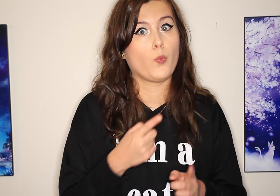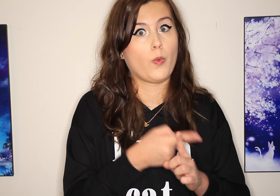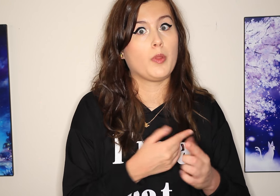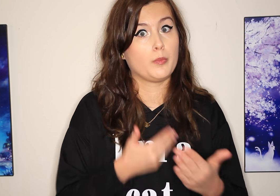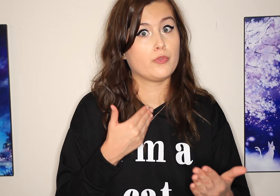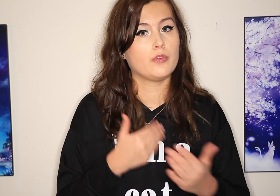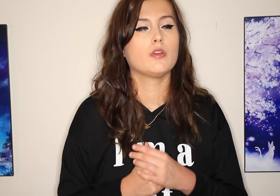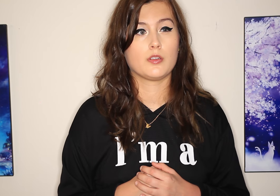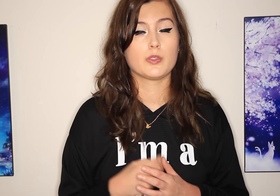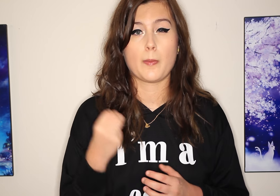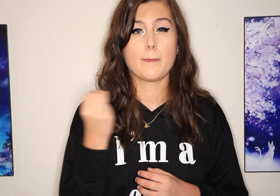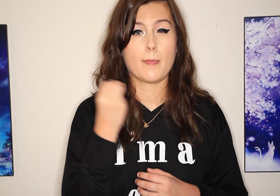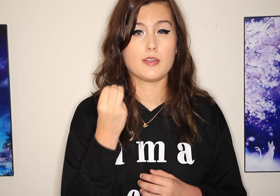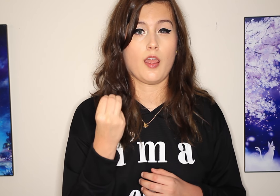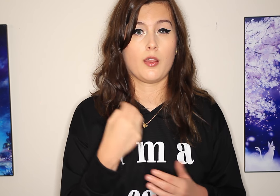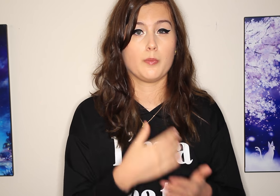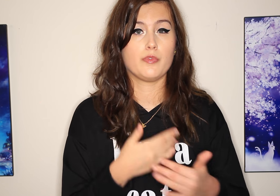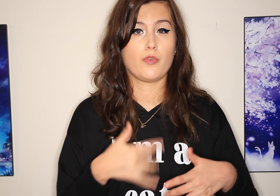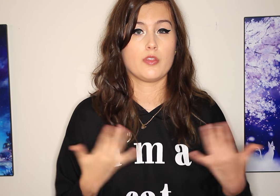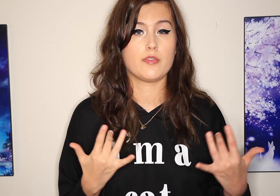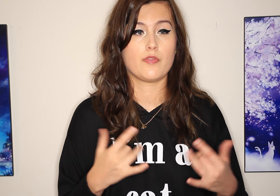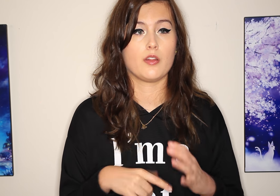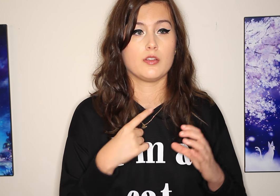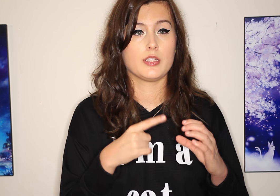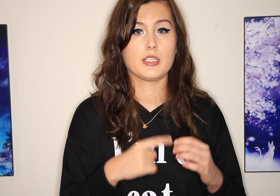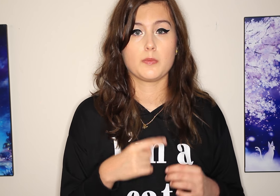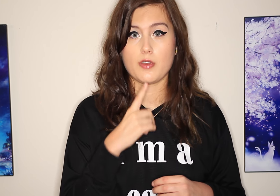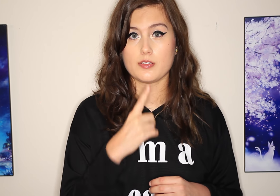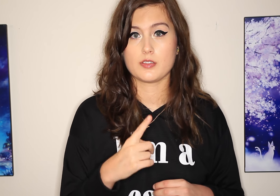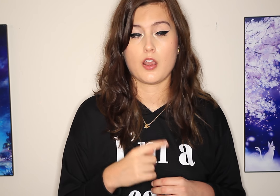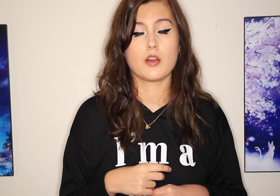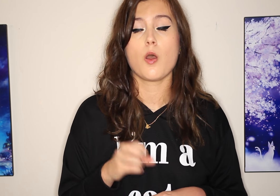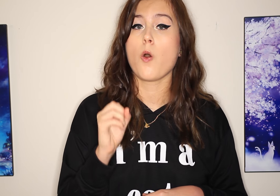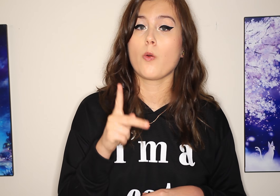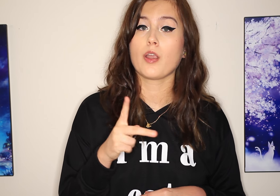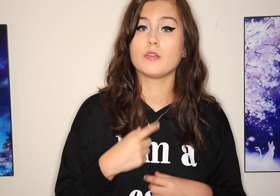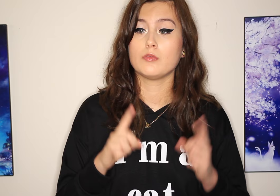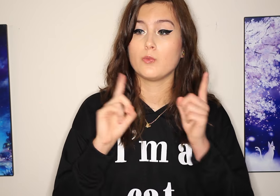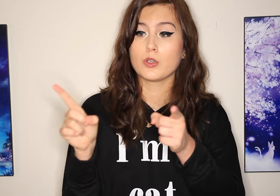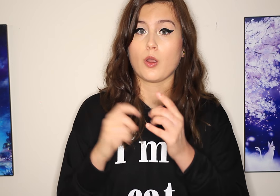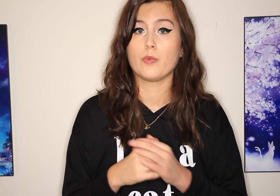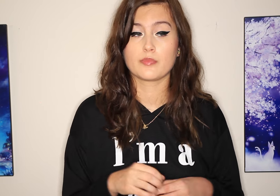A month before. On the Monday before the event, the company’s e-mail said, “Okay, we’re coming.”